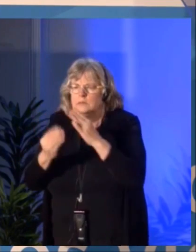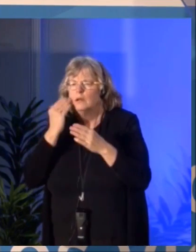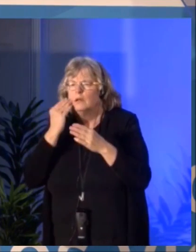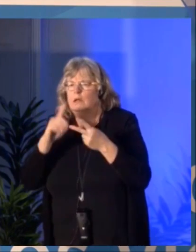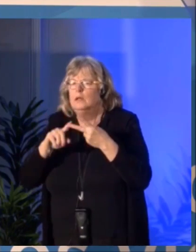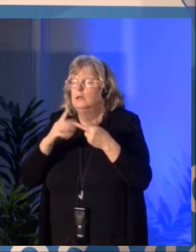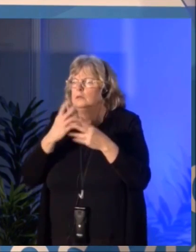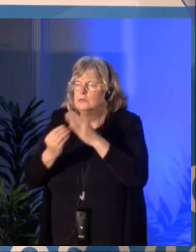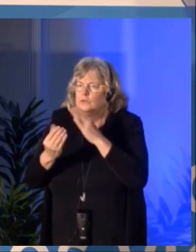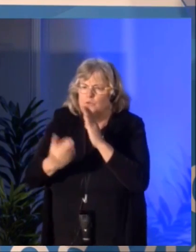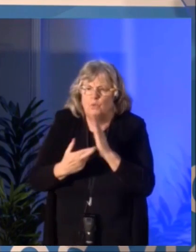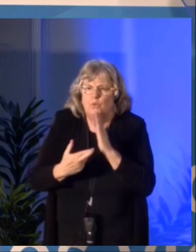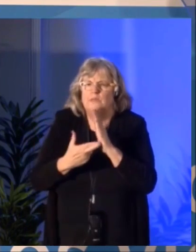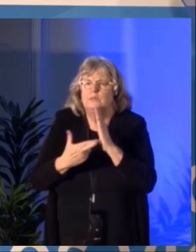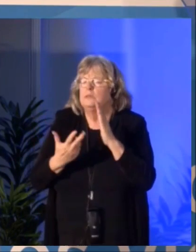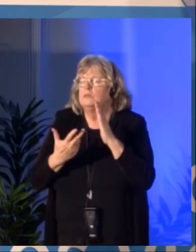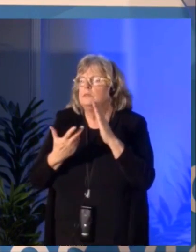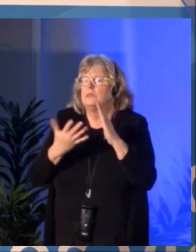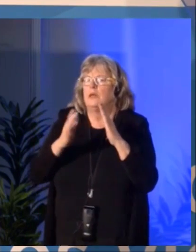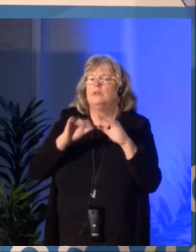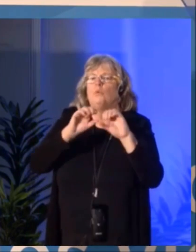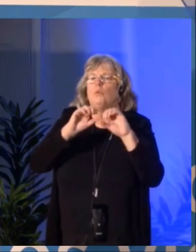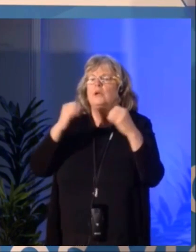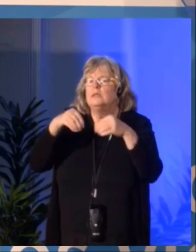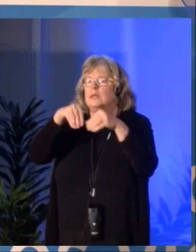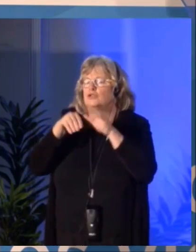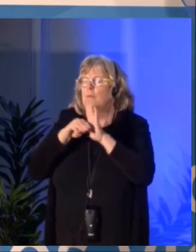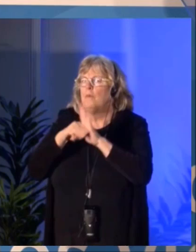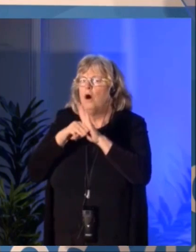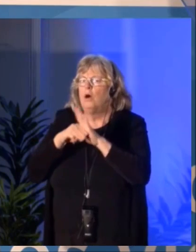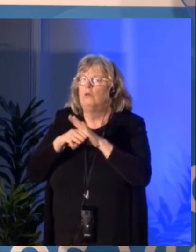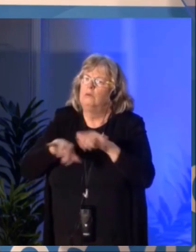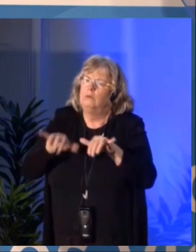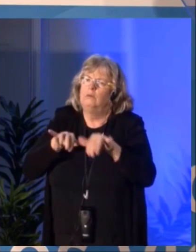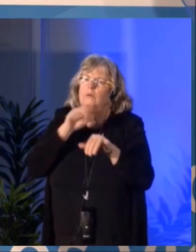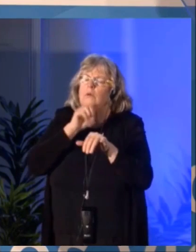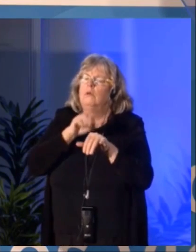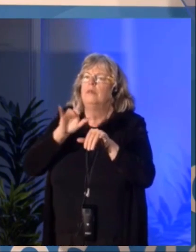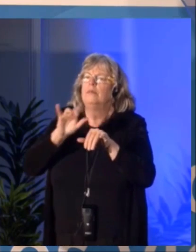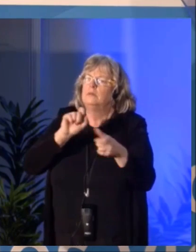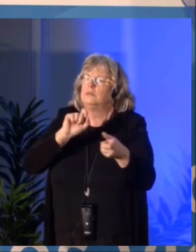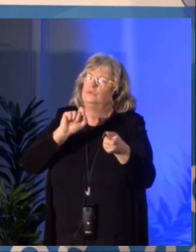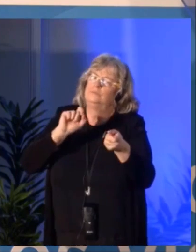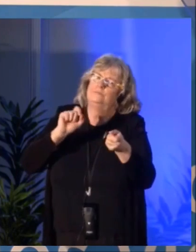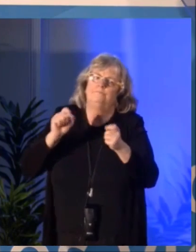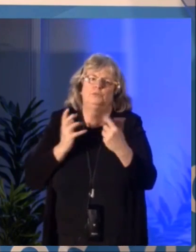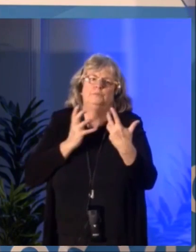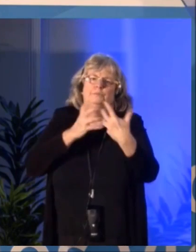as much for its boundless potential for communication and sharing as for the disillusionment caused